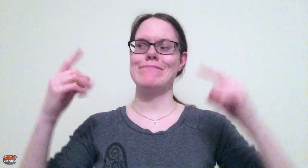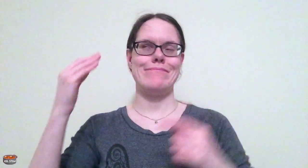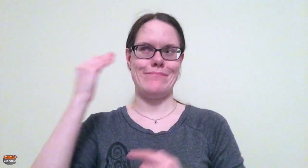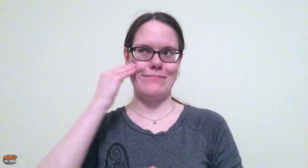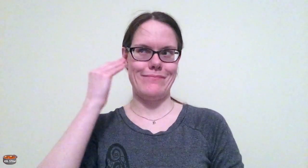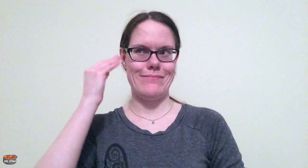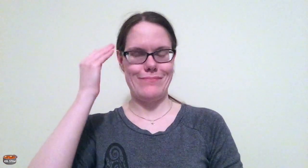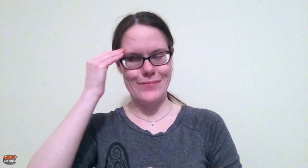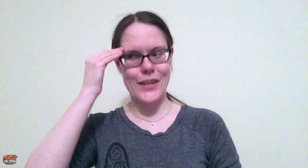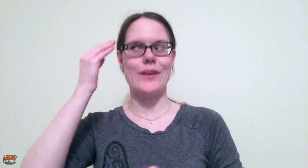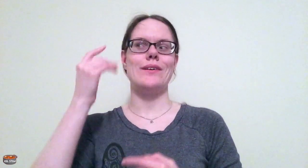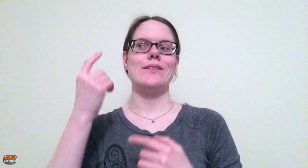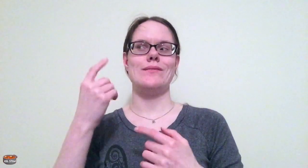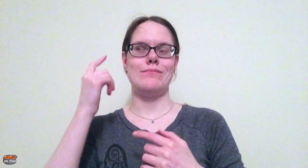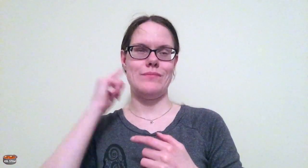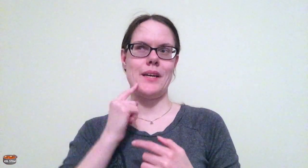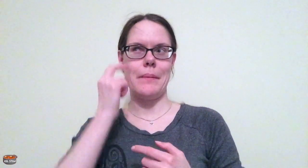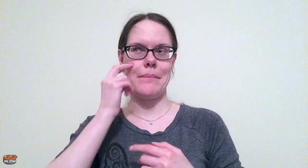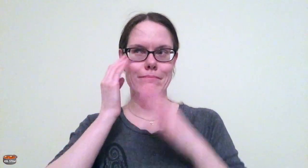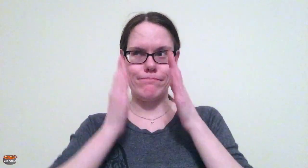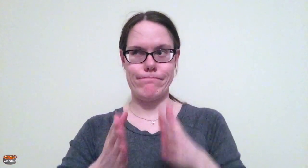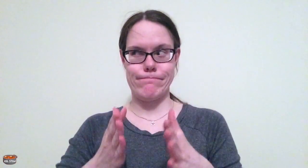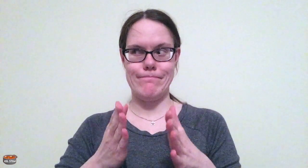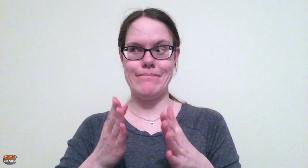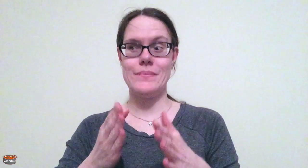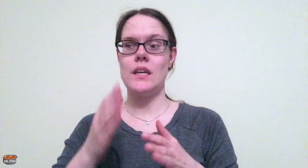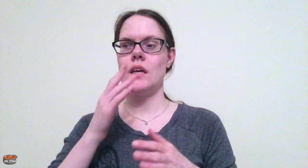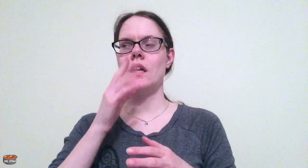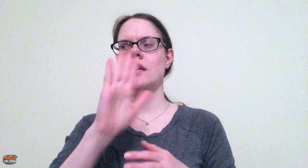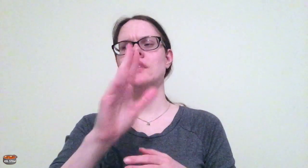to pick a person who is well-known in Deaf-Blind